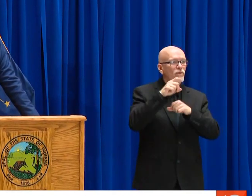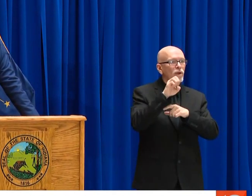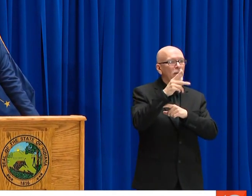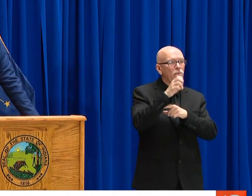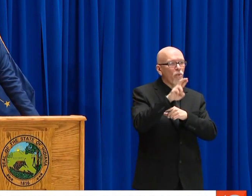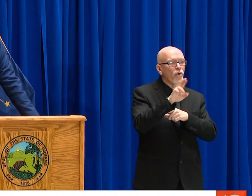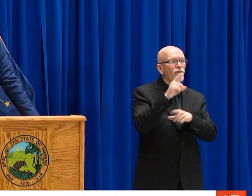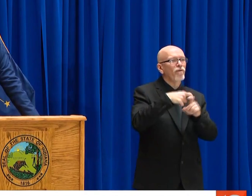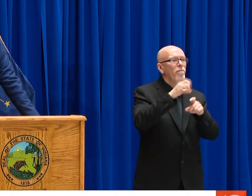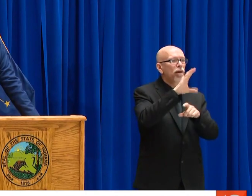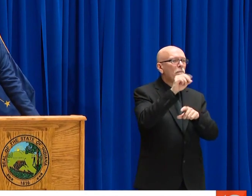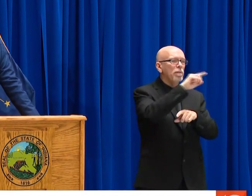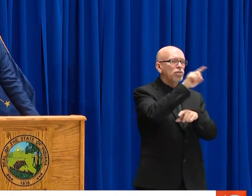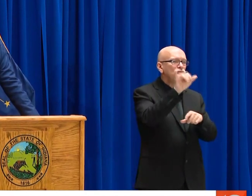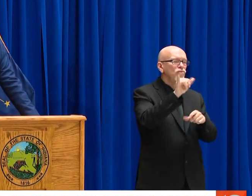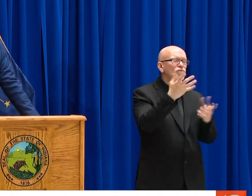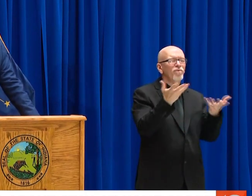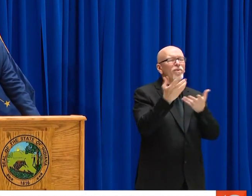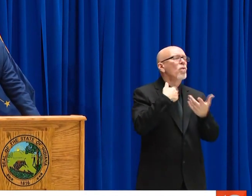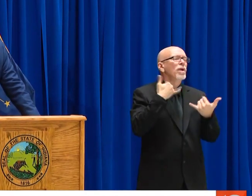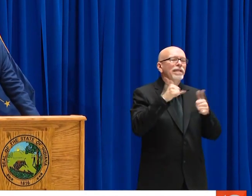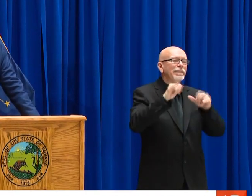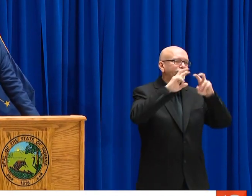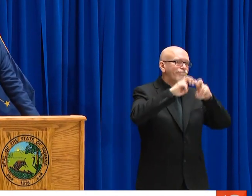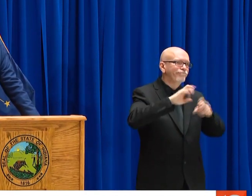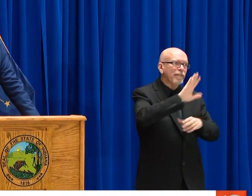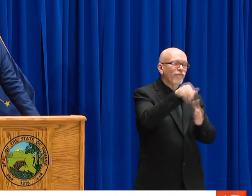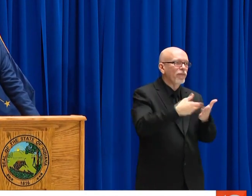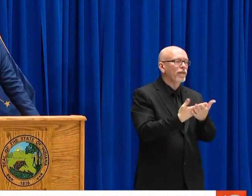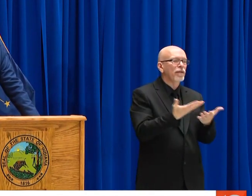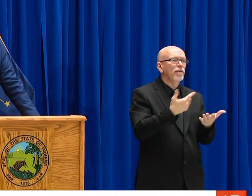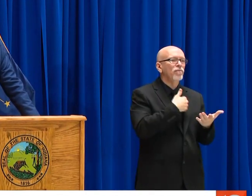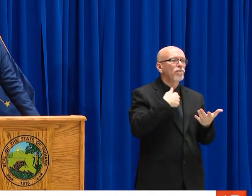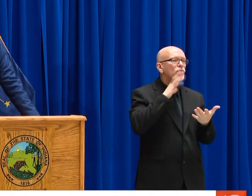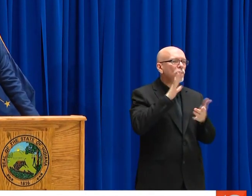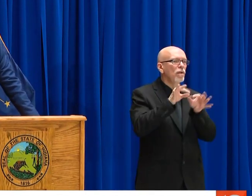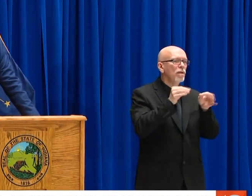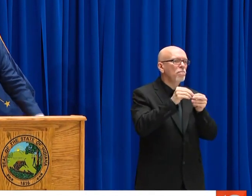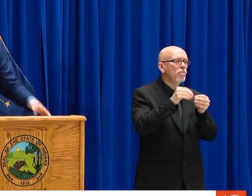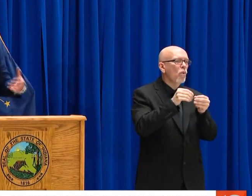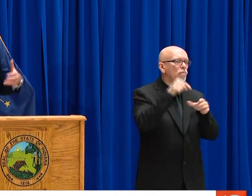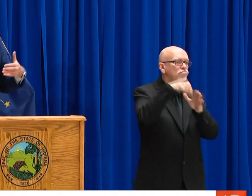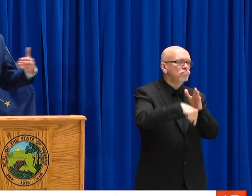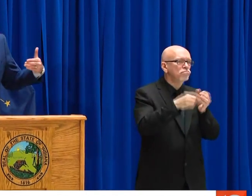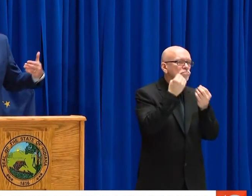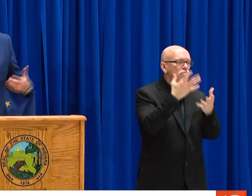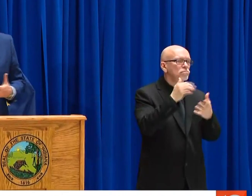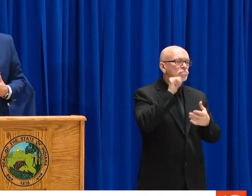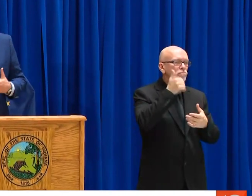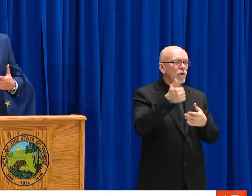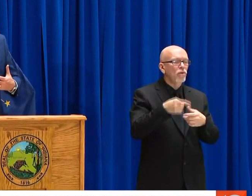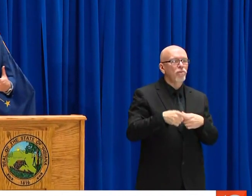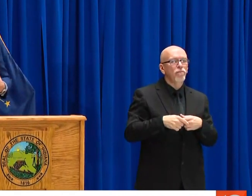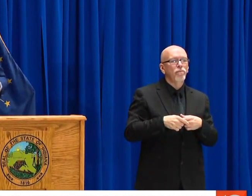BUT WE ALSO HAVE TO ADDRESS STABILIZING AND CREATING THAT BRIDGE FOR THE EMPLOYER TO HAVE THAT BUSINESS IN TACT.